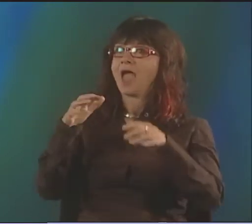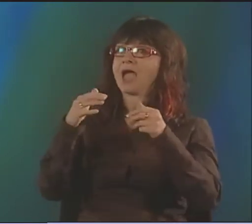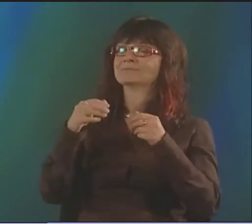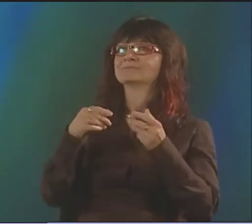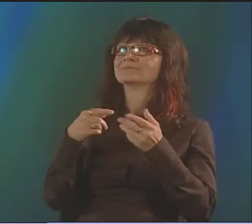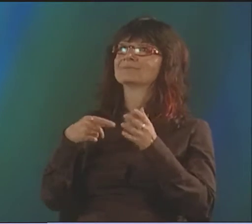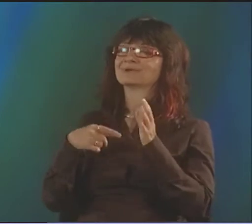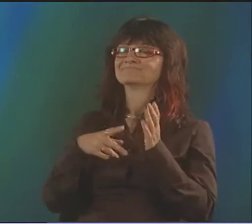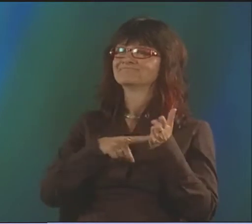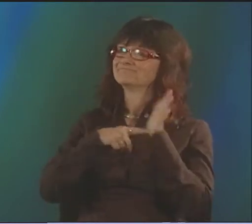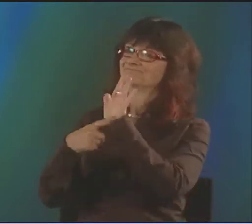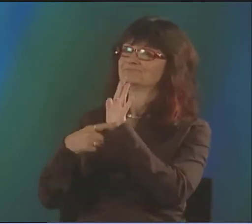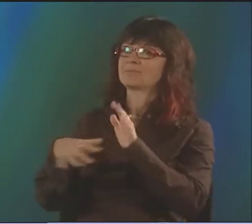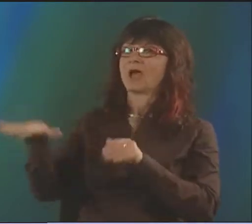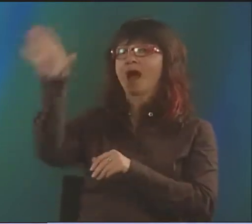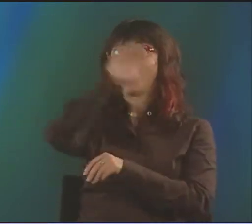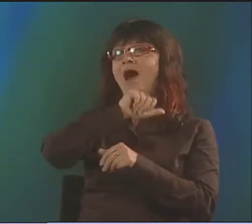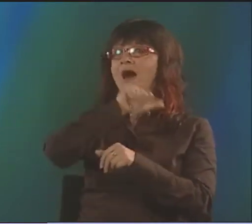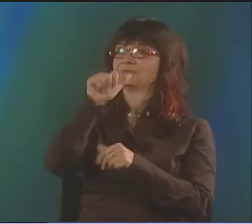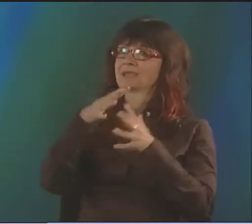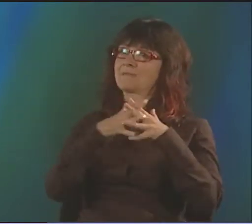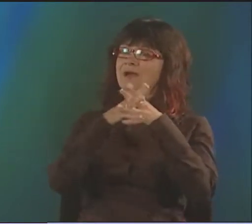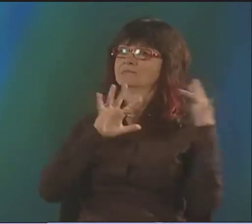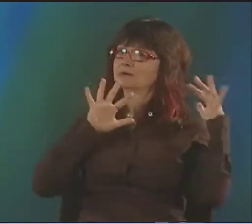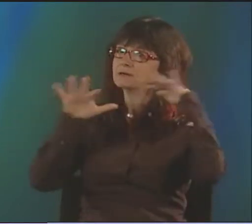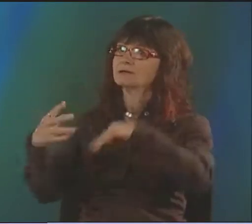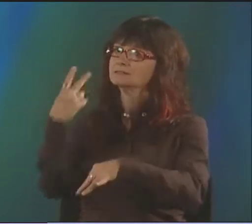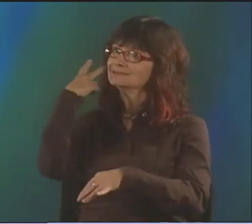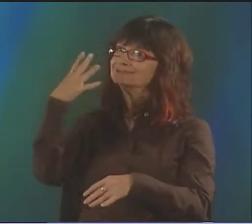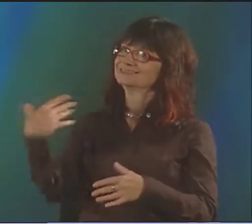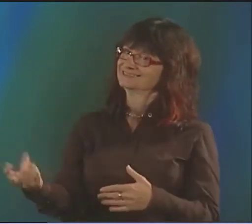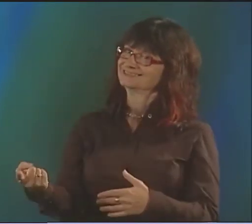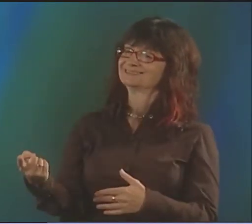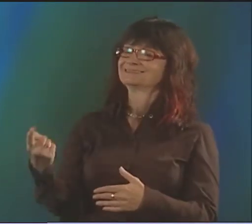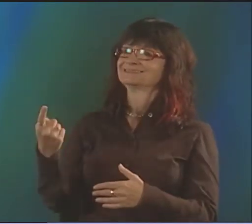AND THAT HAD A HUGE IMPACT ON ME. WE WERE TRYING TO SHOW EVERYBODY